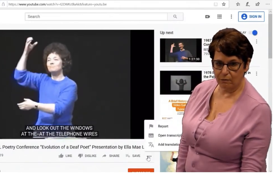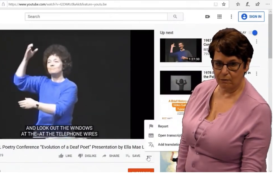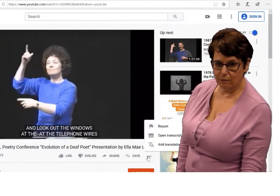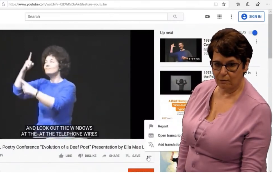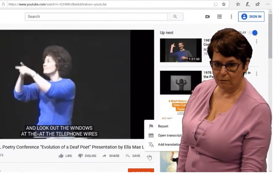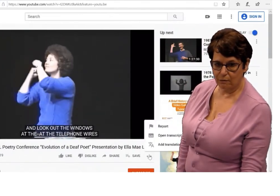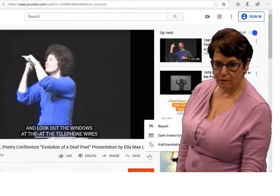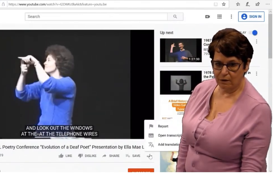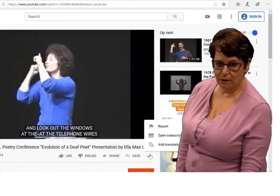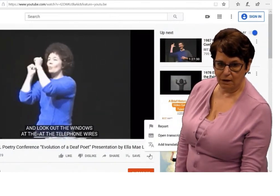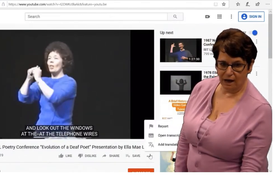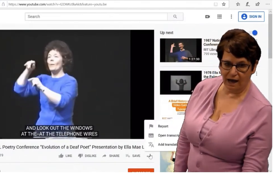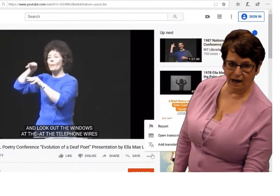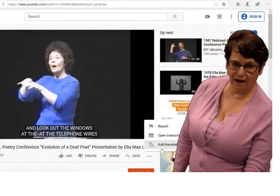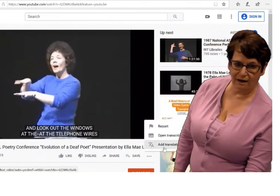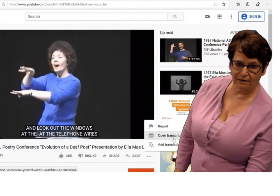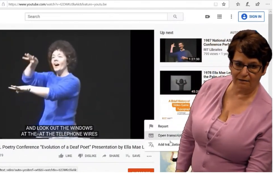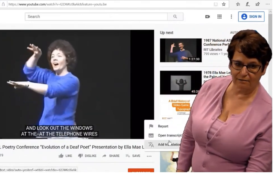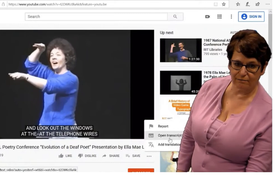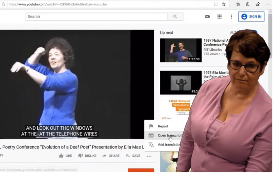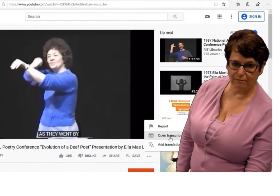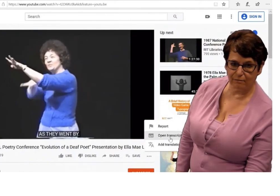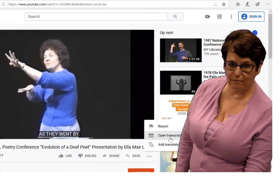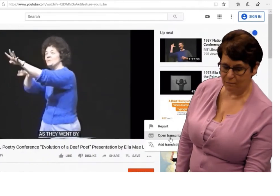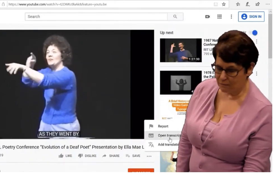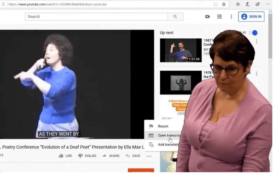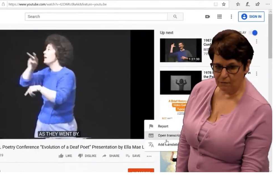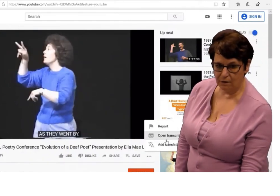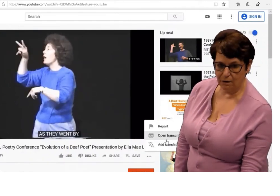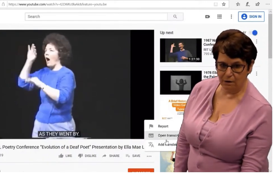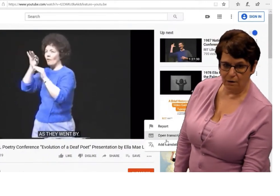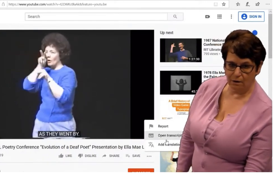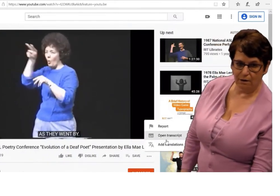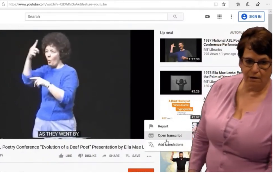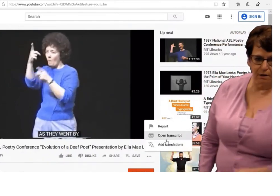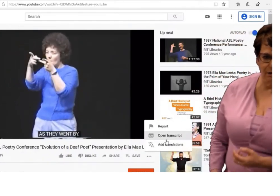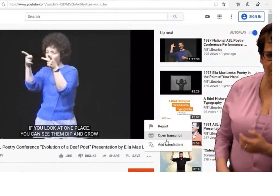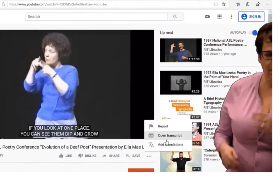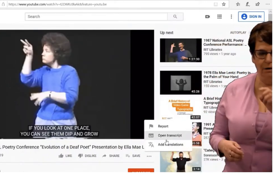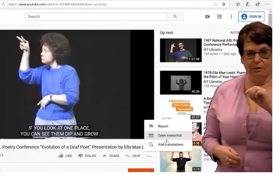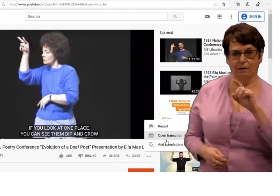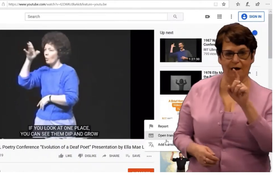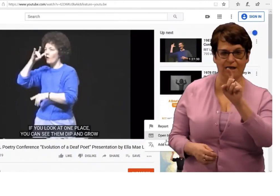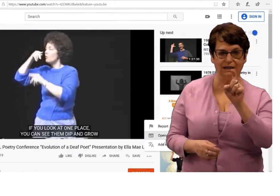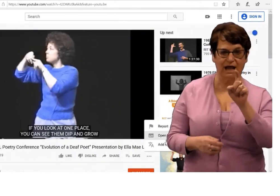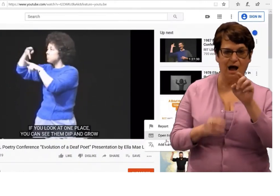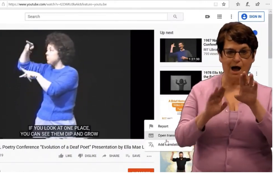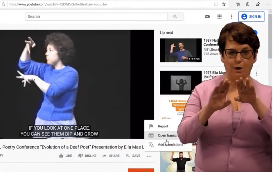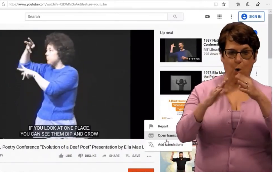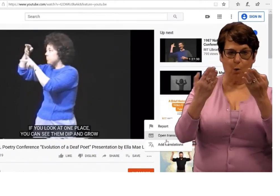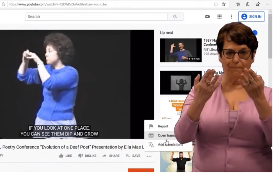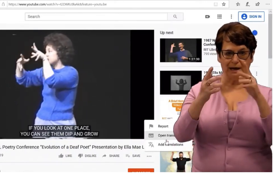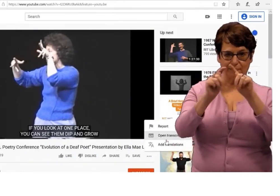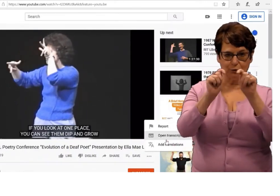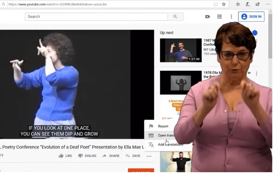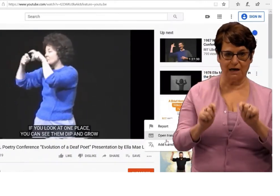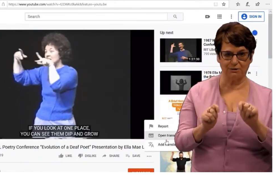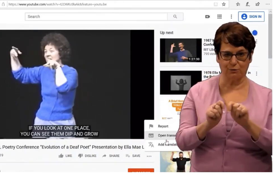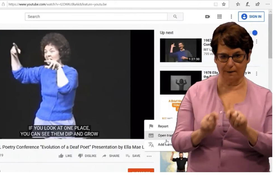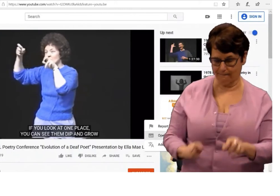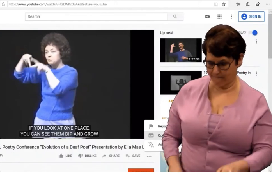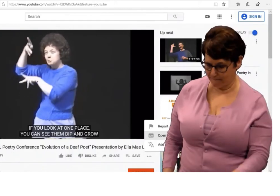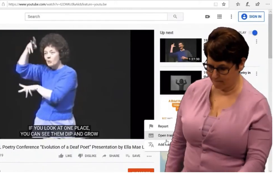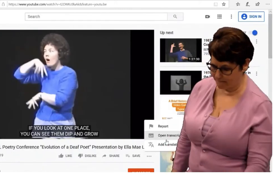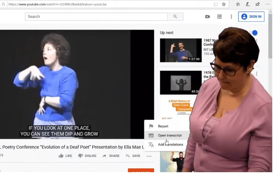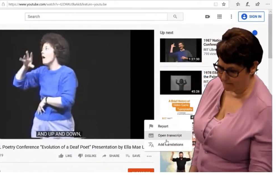dots, and click on Open Transcript.